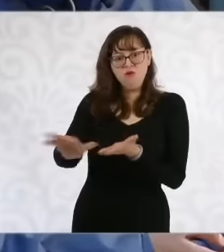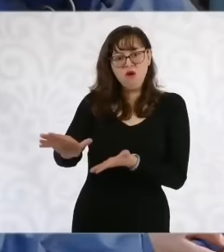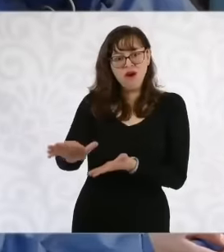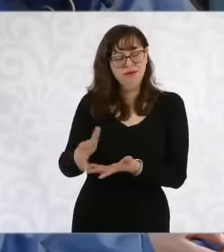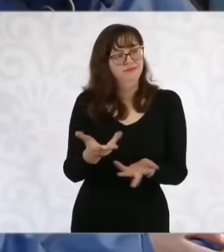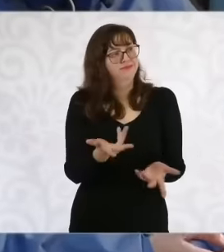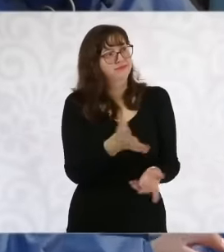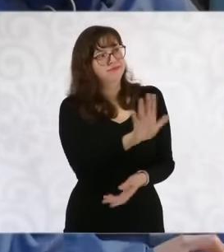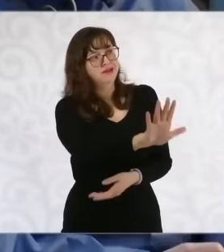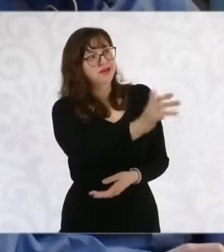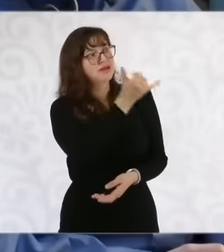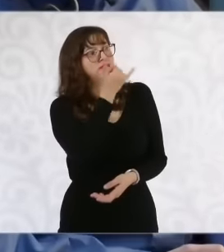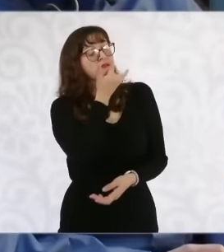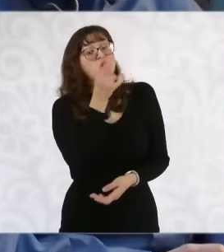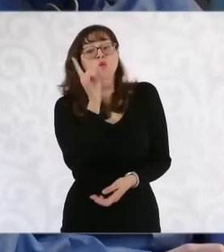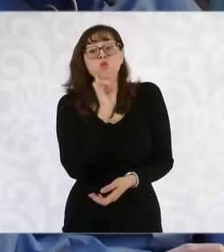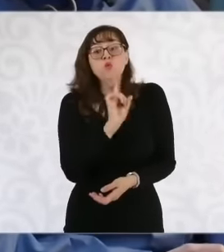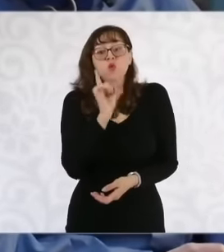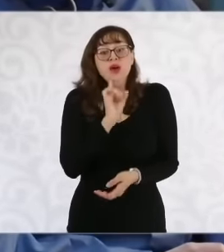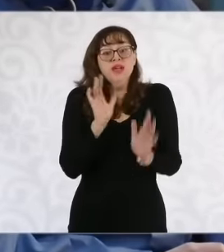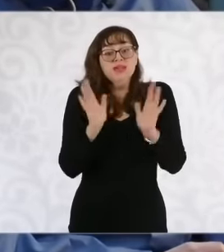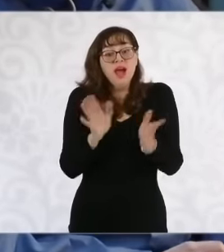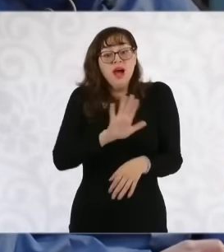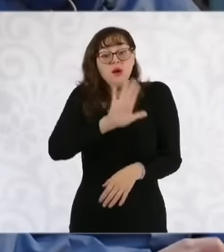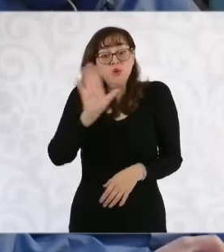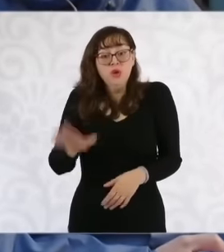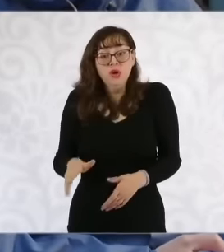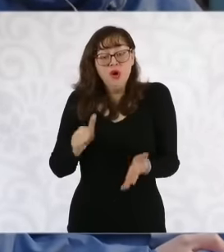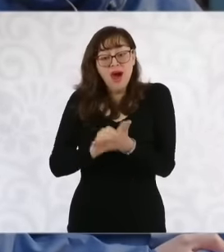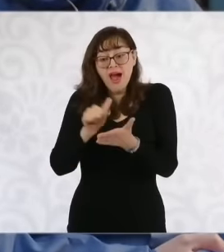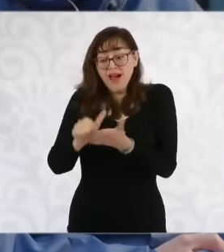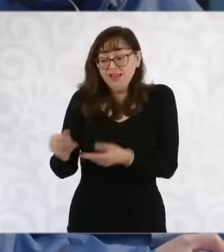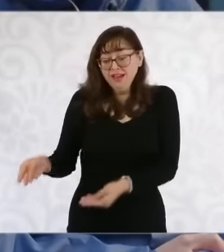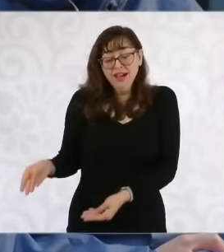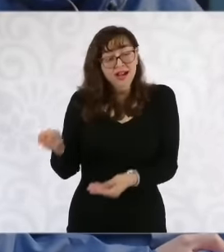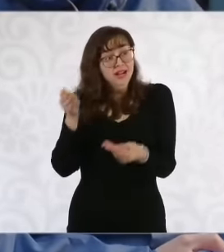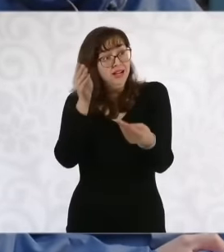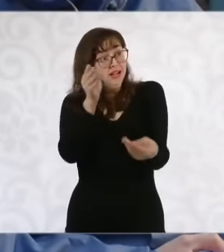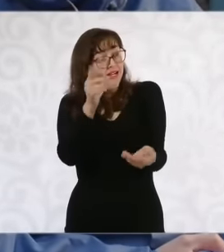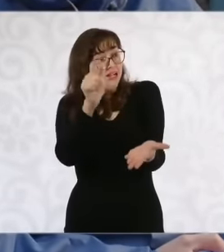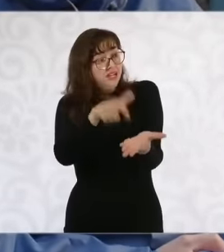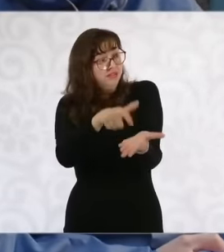the lady has already died and the death certificate was exhibited because now we realize